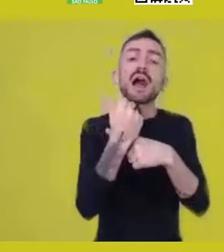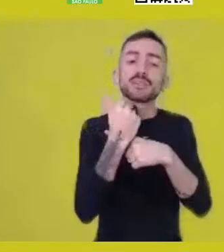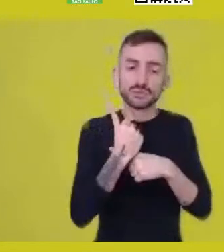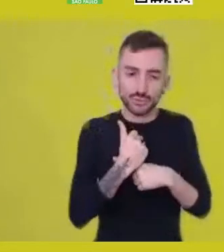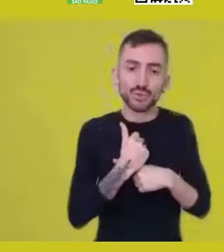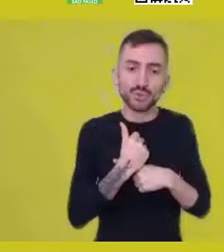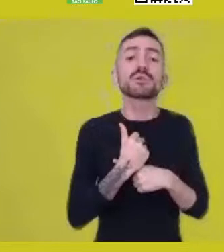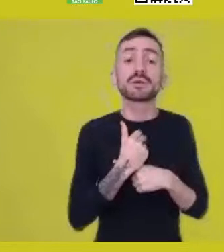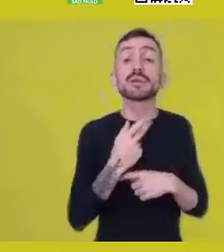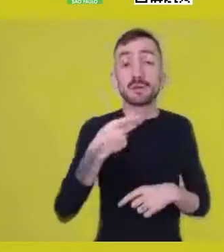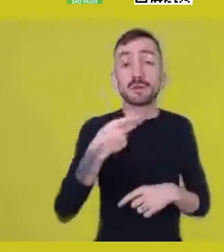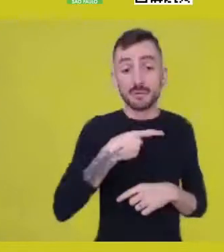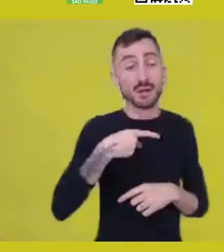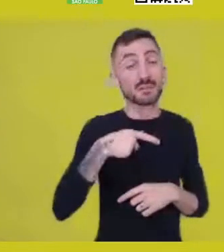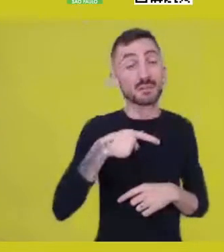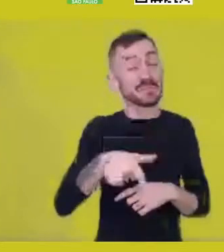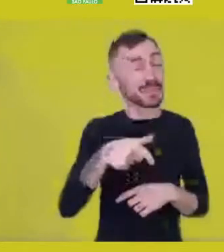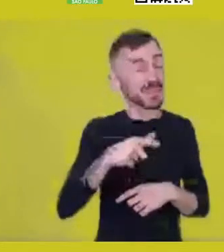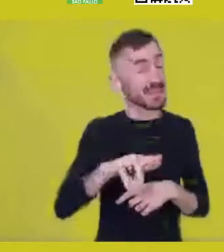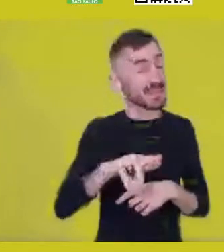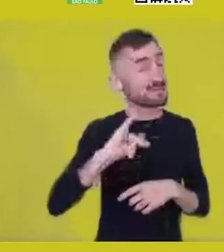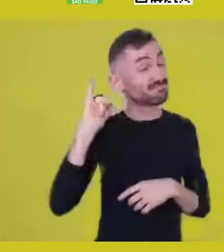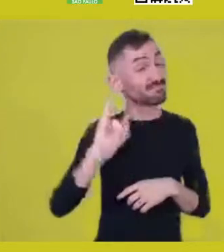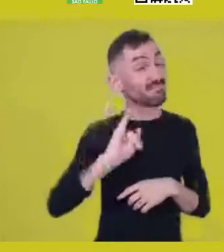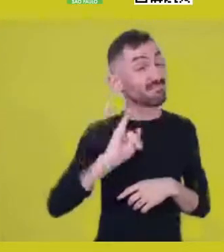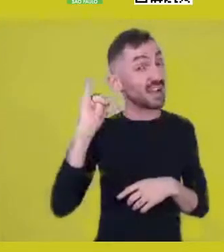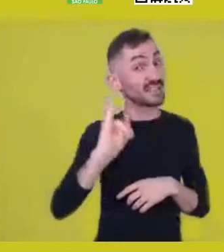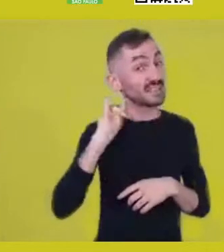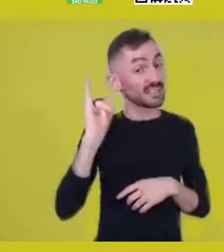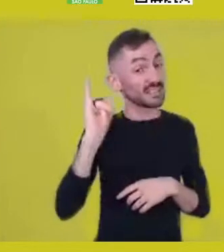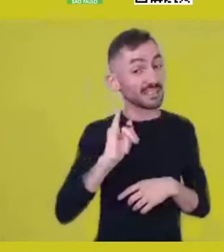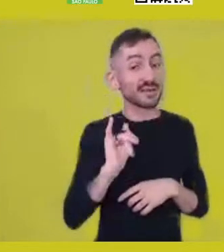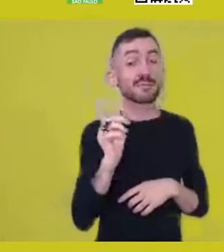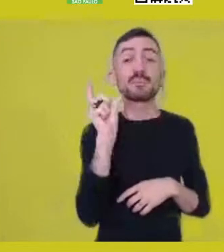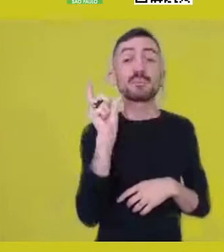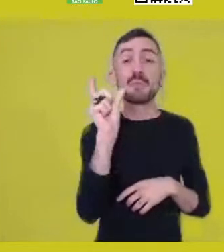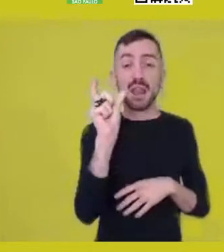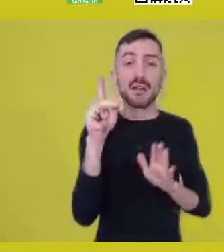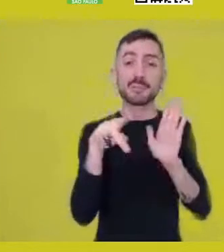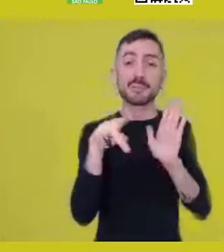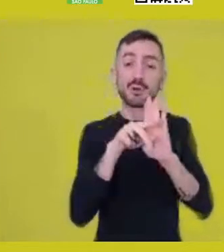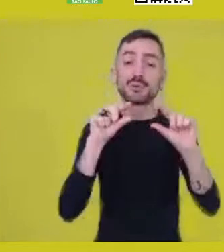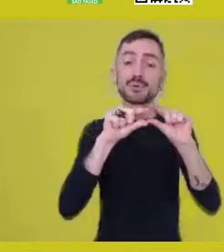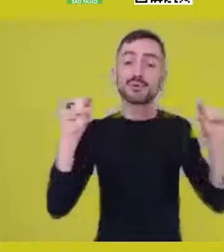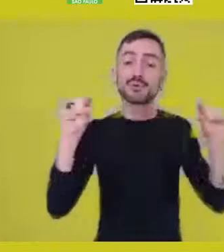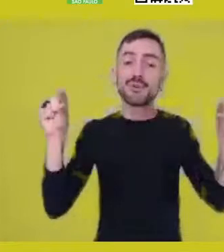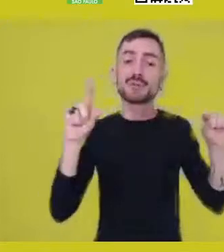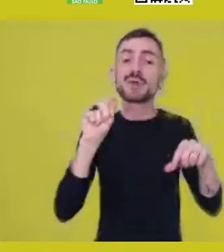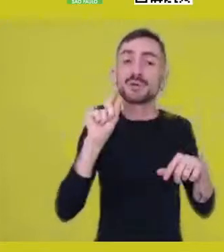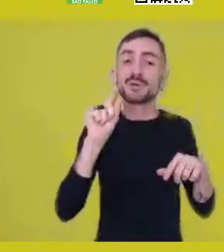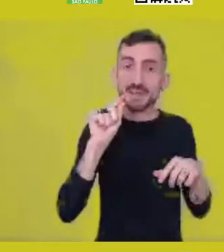is of great value, and is a proverbial word: the term “responsibility”.